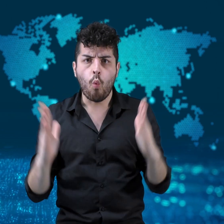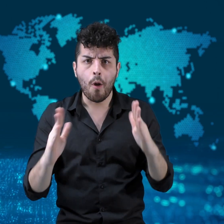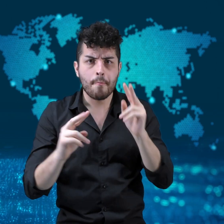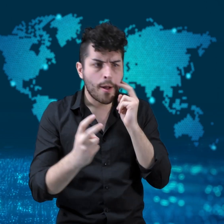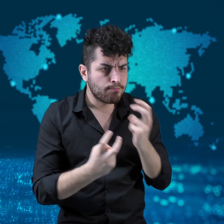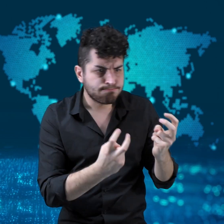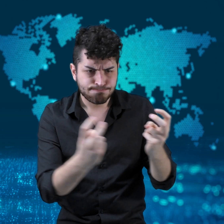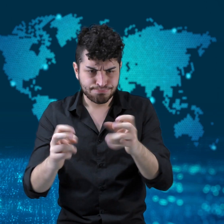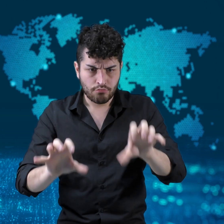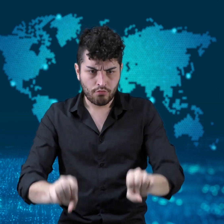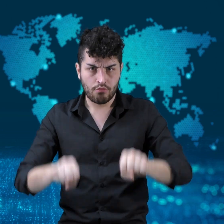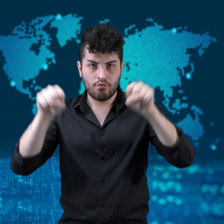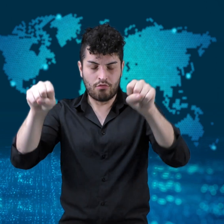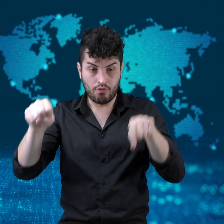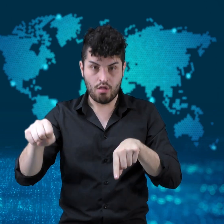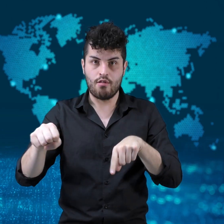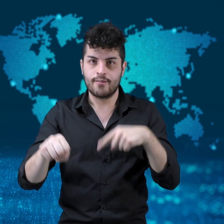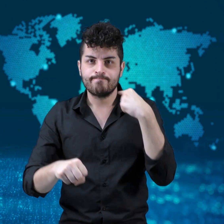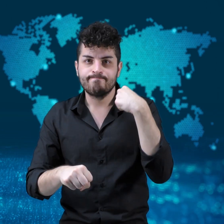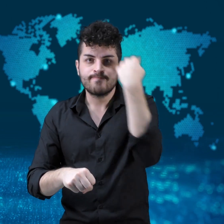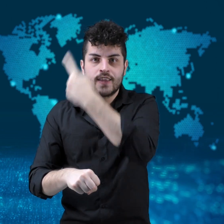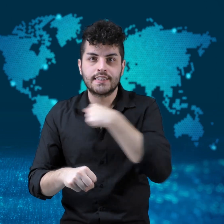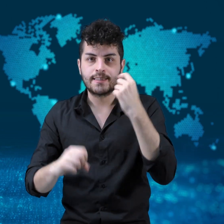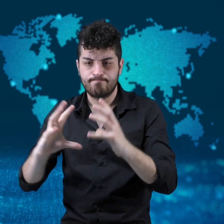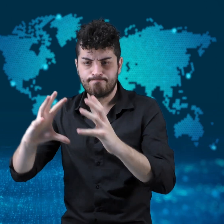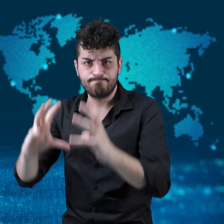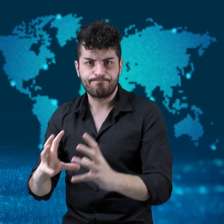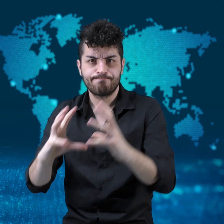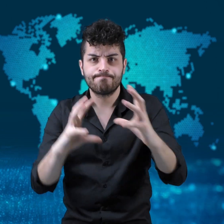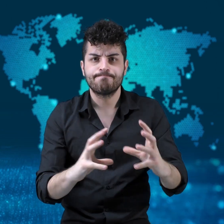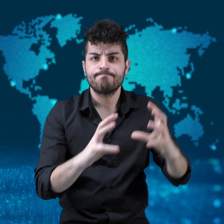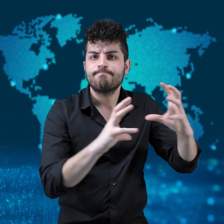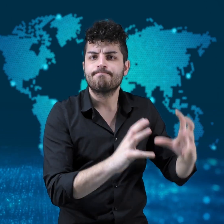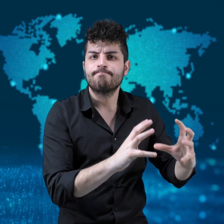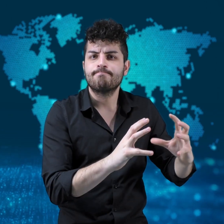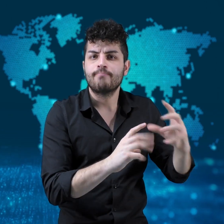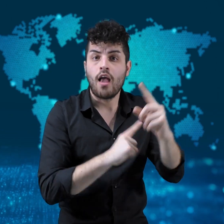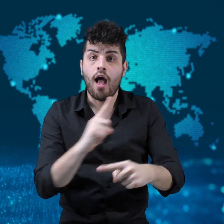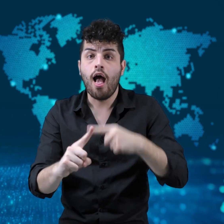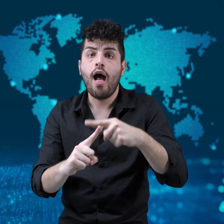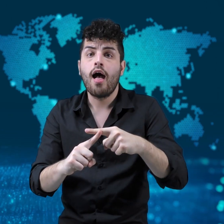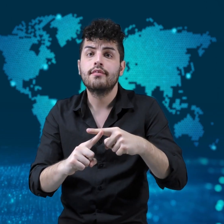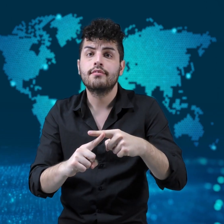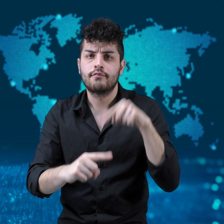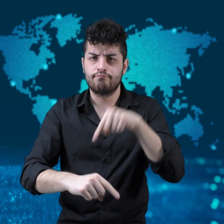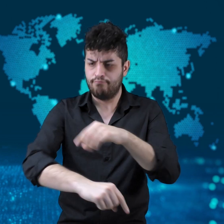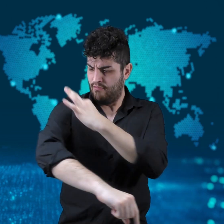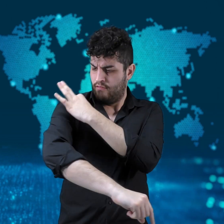They found the victims' heads in his apartment,